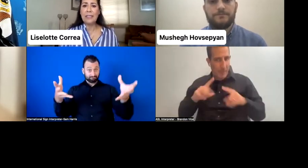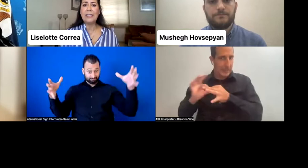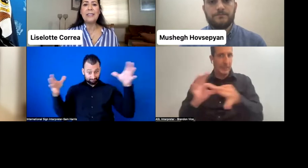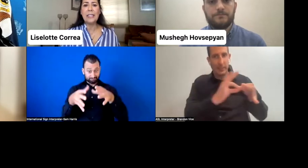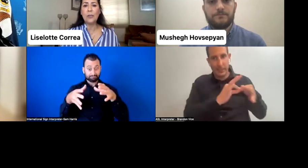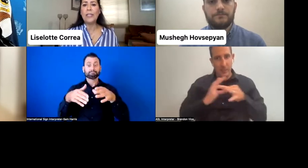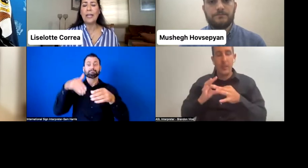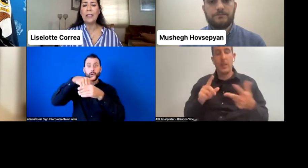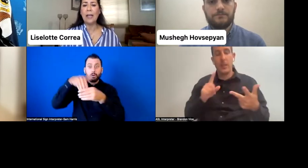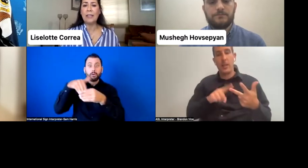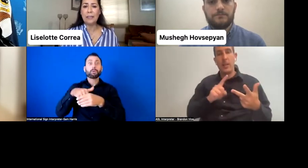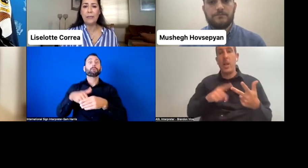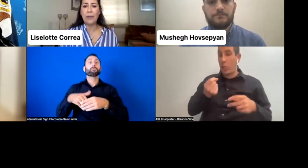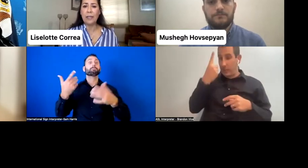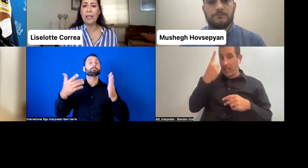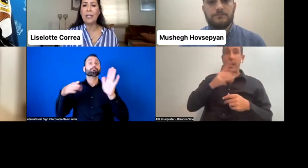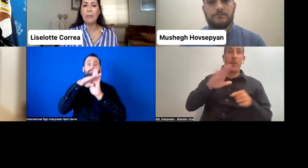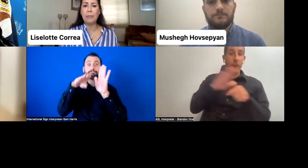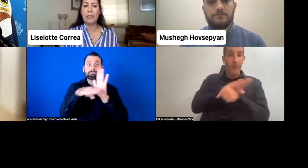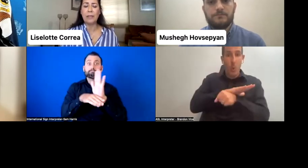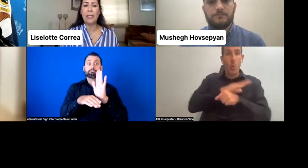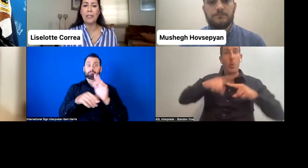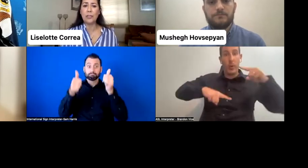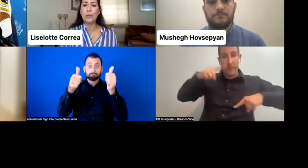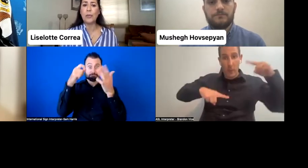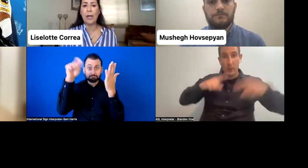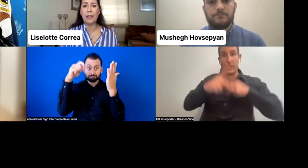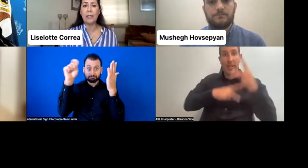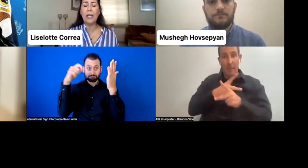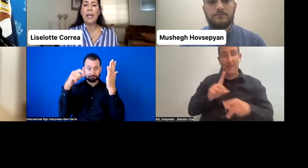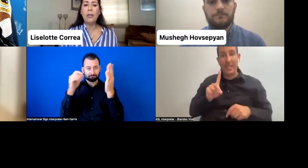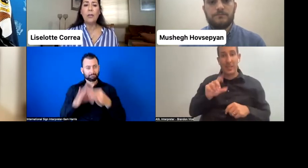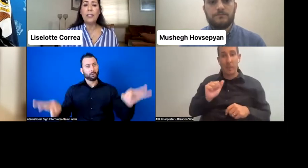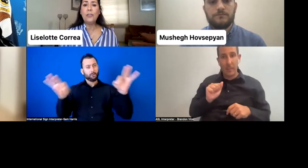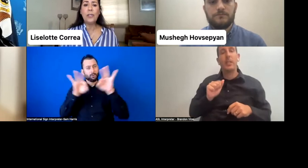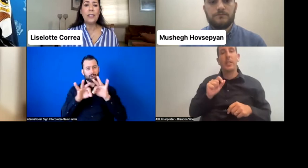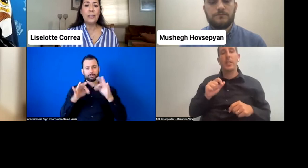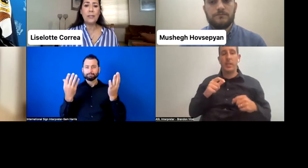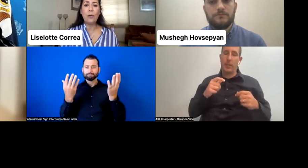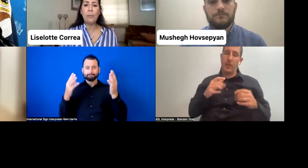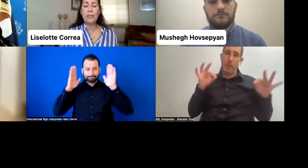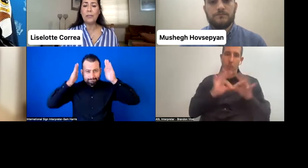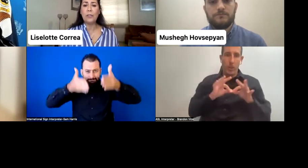is key to identifying and implementing the actions required according to the needs of persons